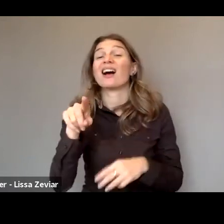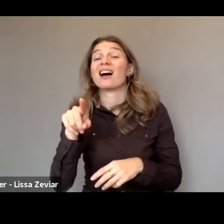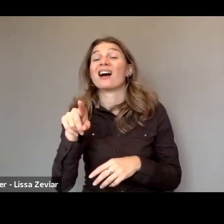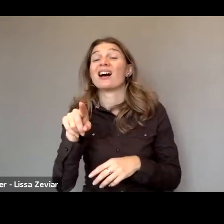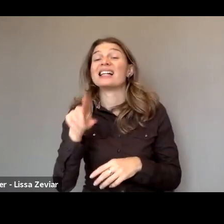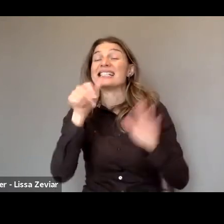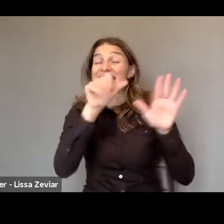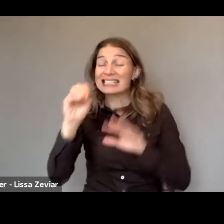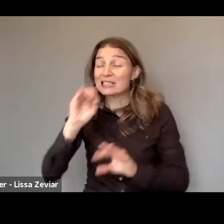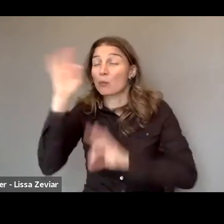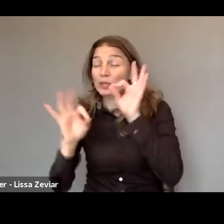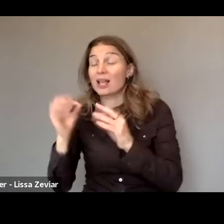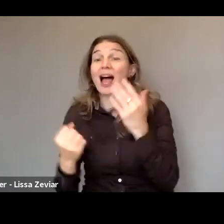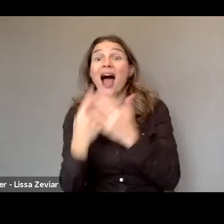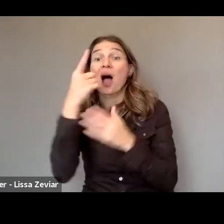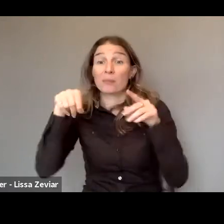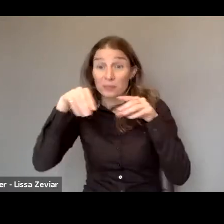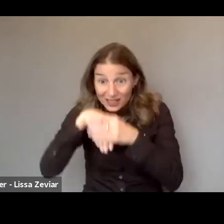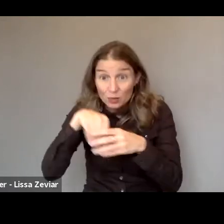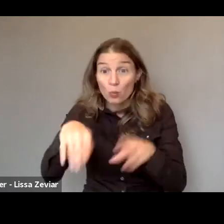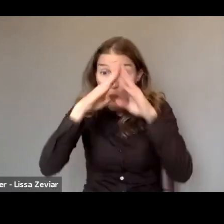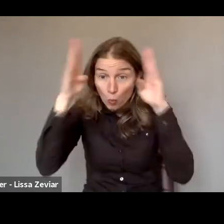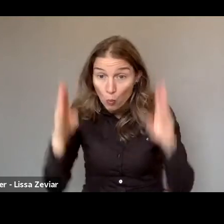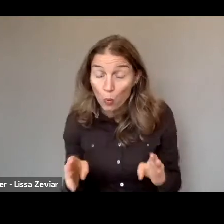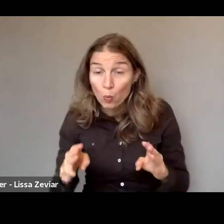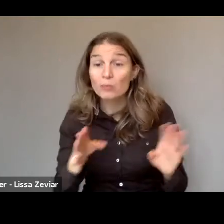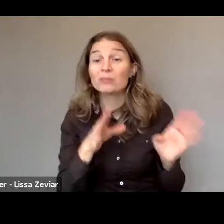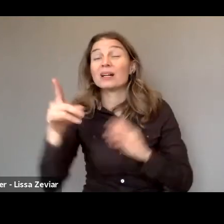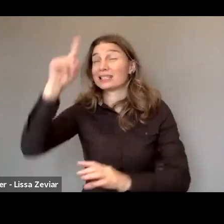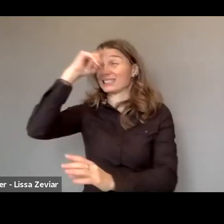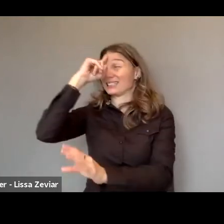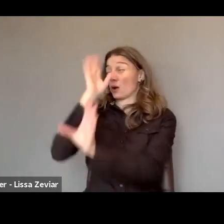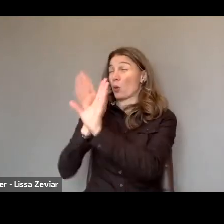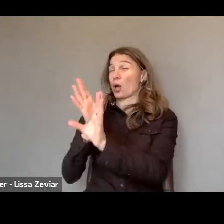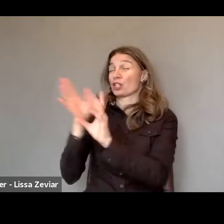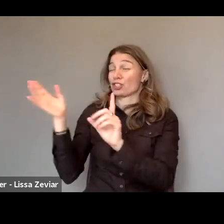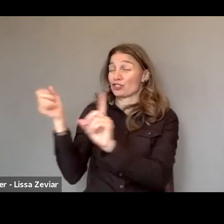Psychological abuse is 71% and physical violence 45%.